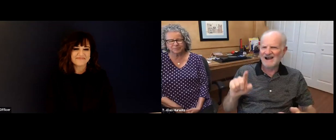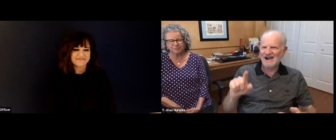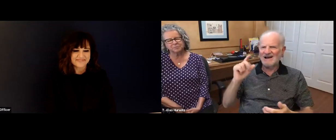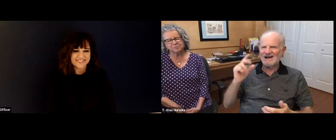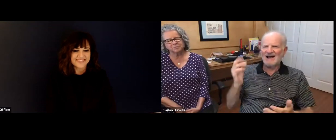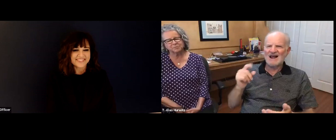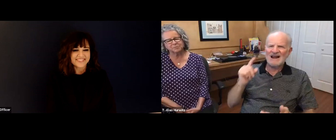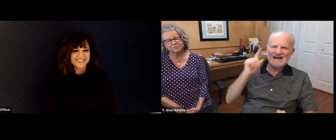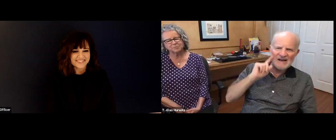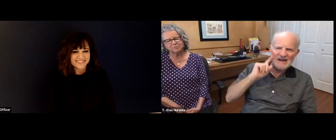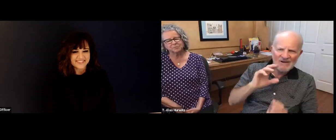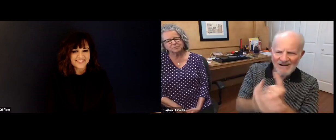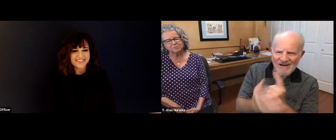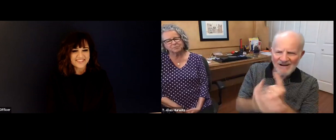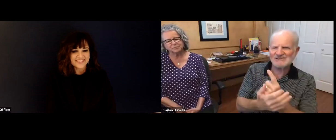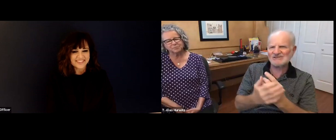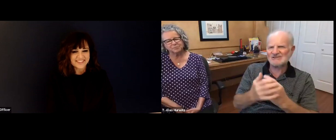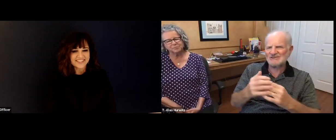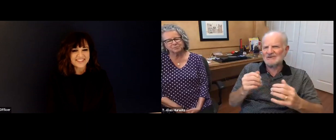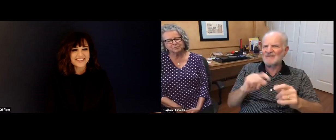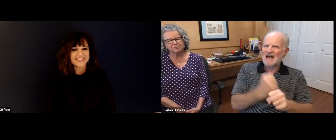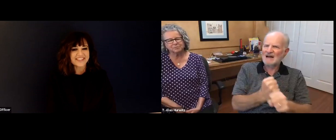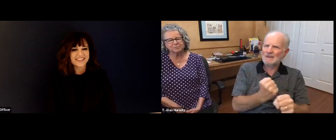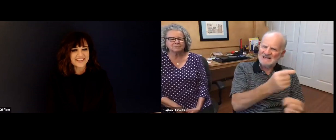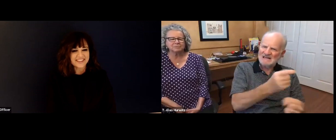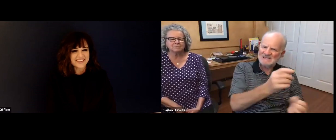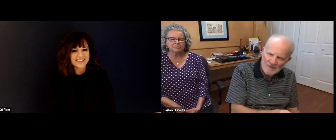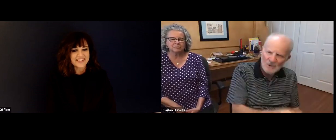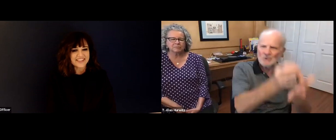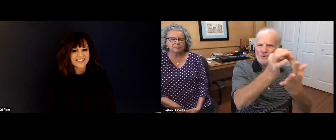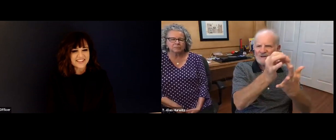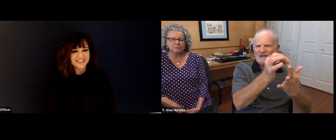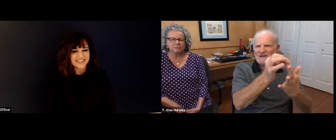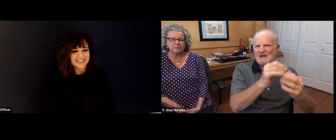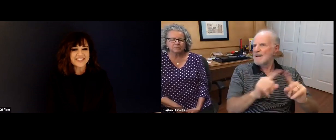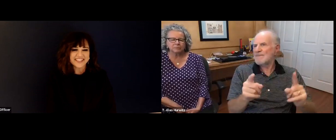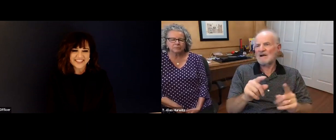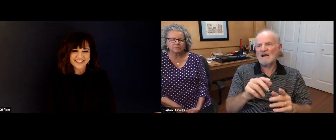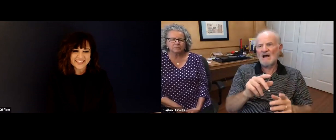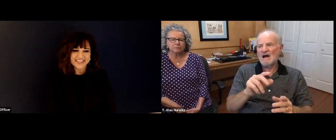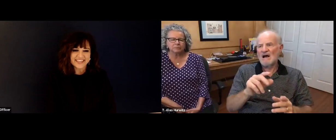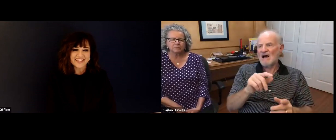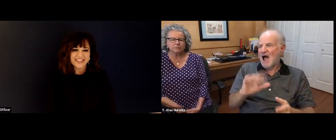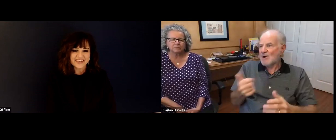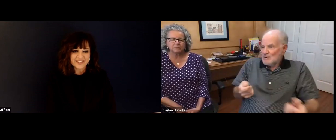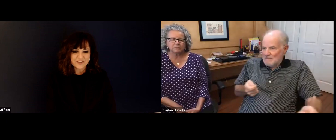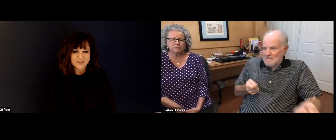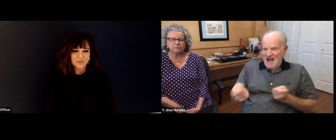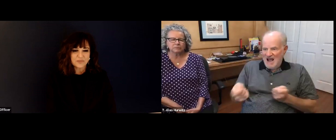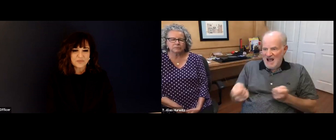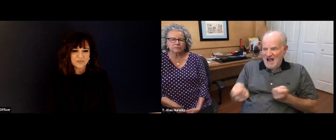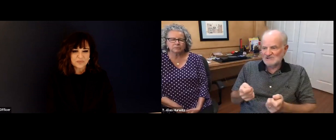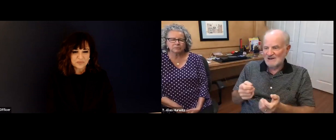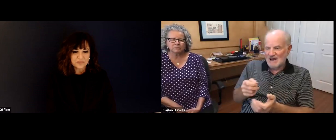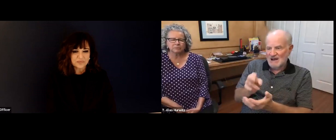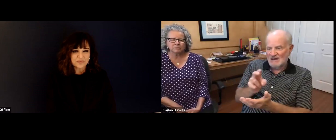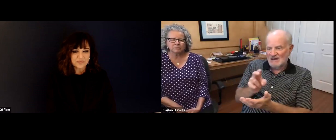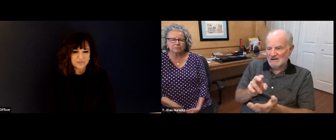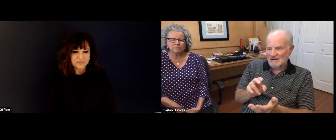makes Gallaudet unique is that obviously the language on the campus is American Sign Language. Deaf culture is the